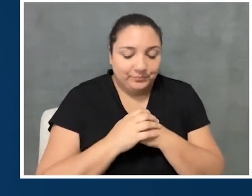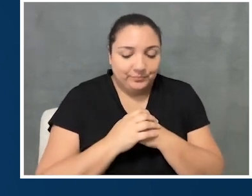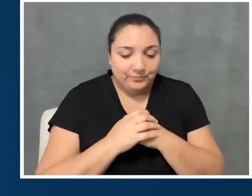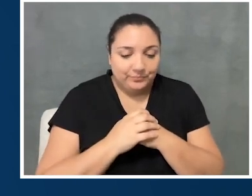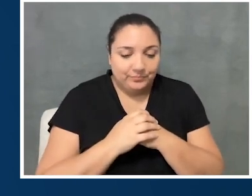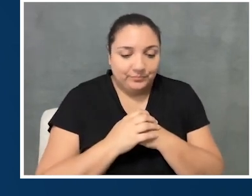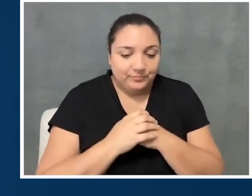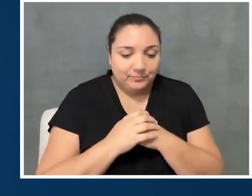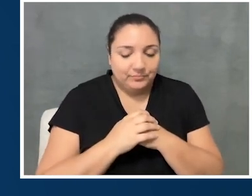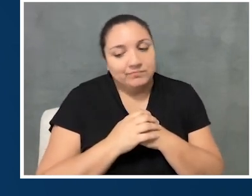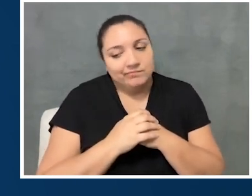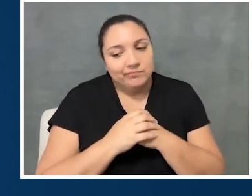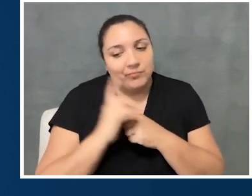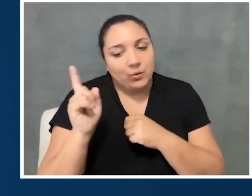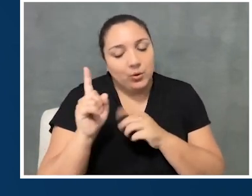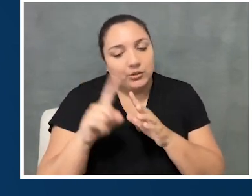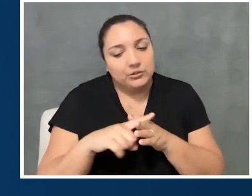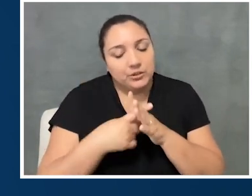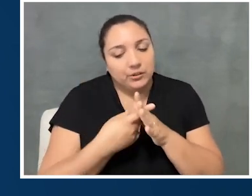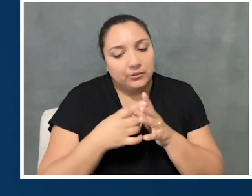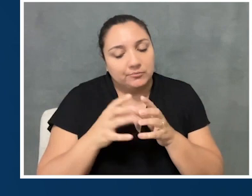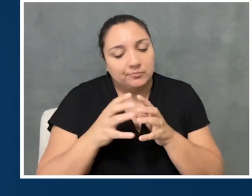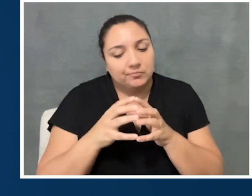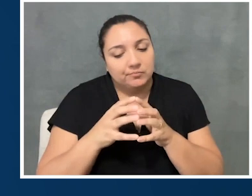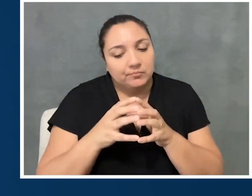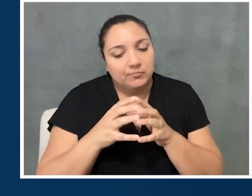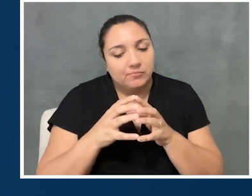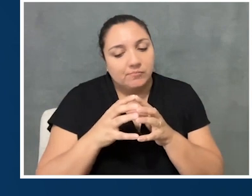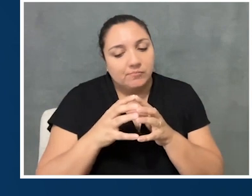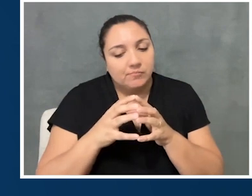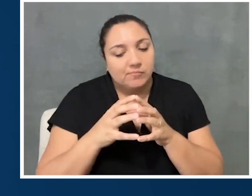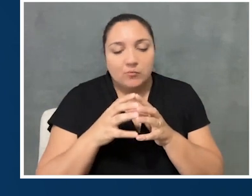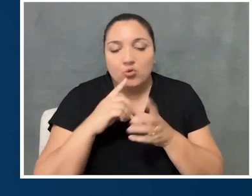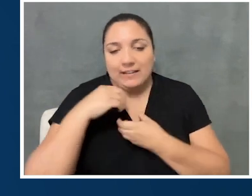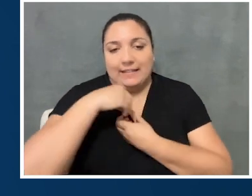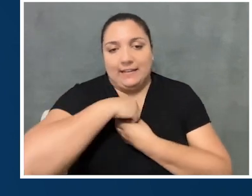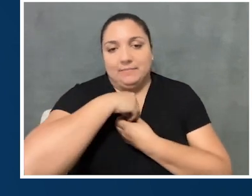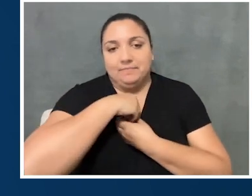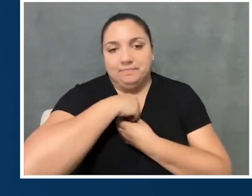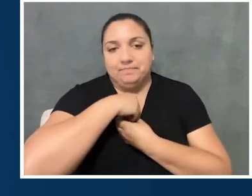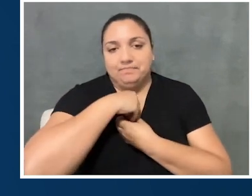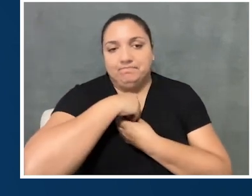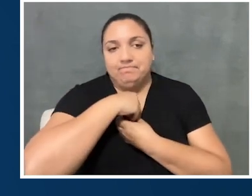the place to start is within and like, really working from the inside out.